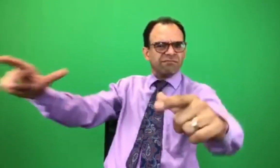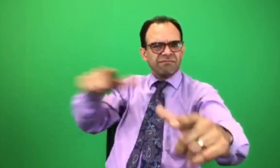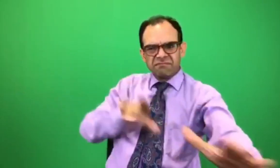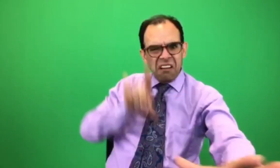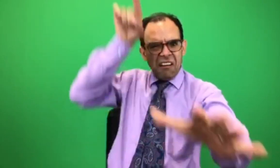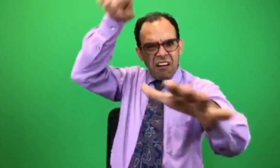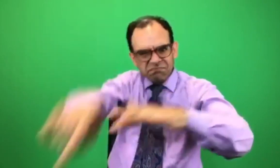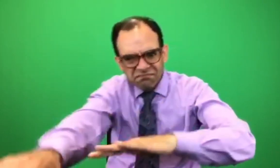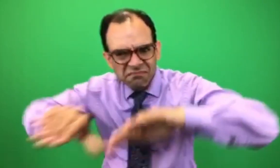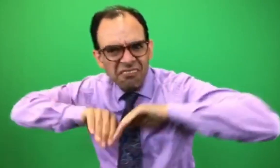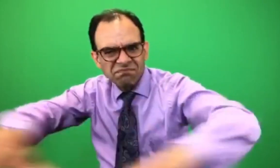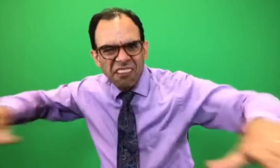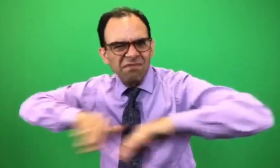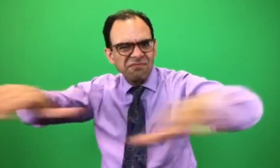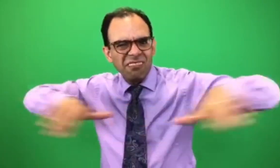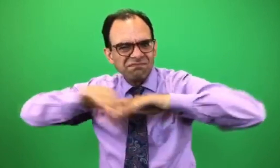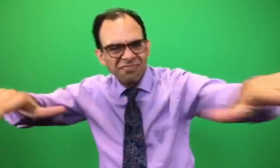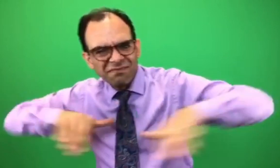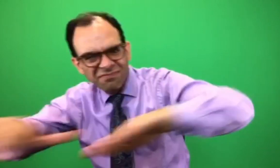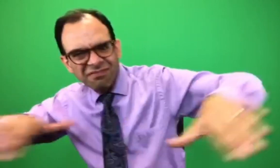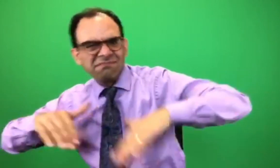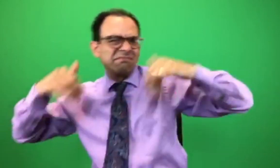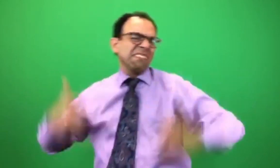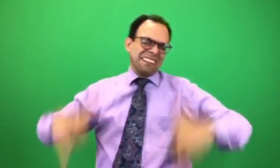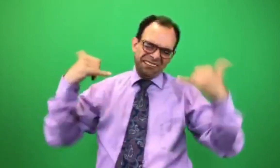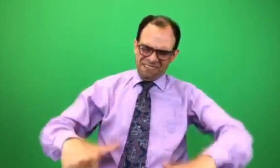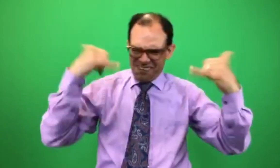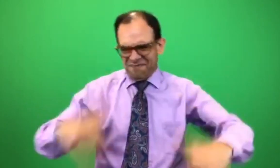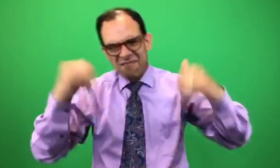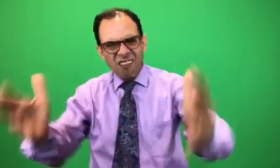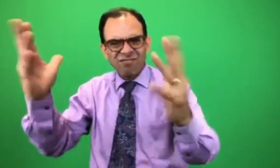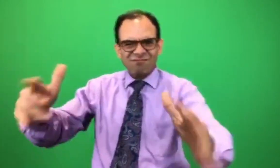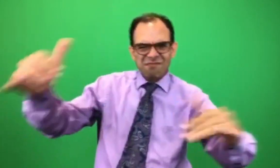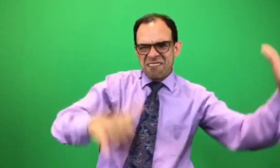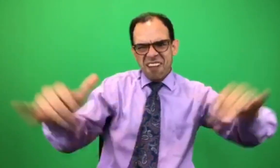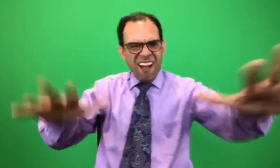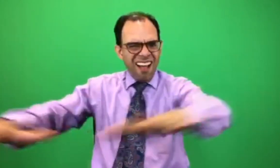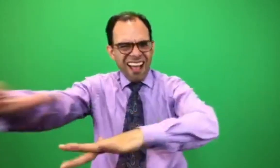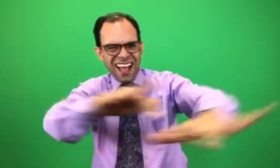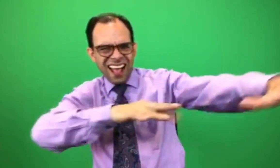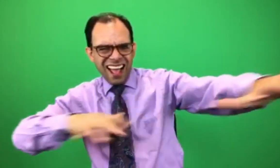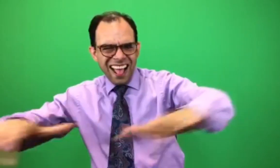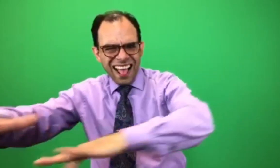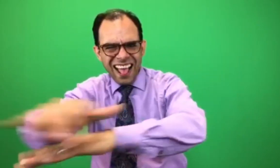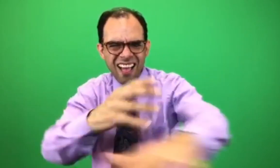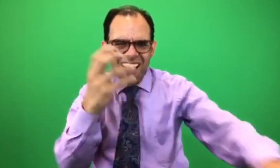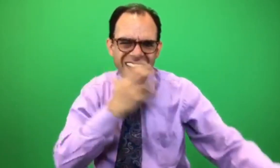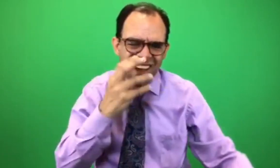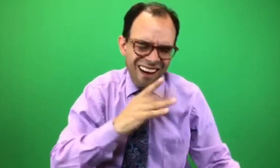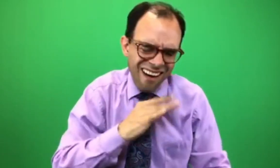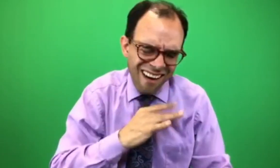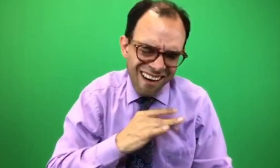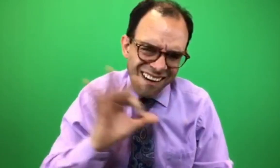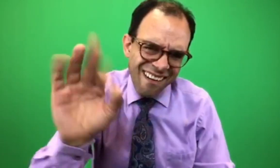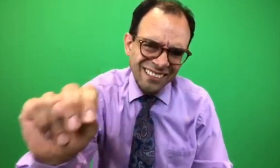Campers enjoy swimming in beautiful lake.